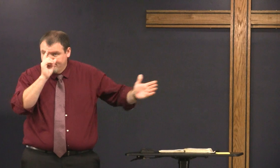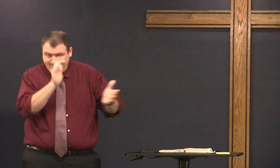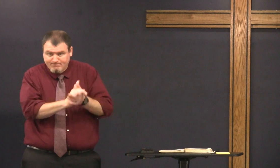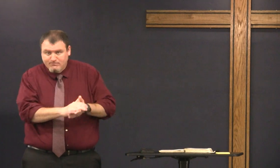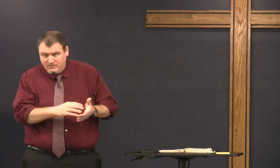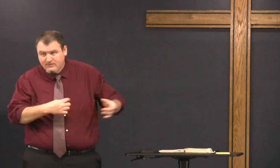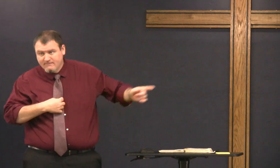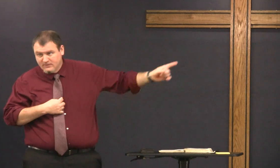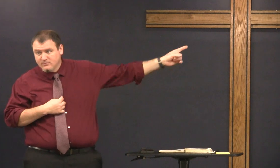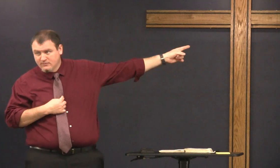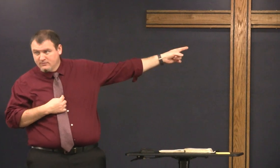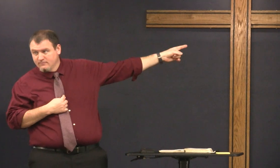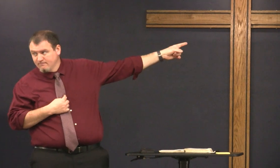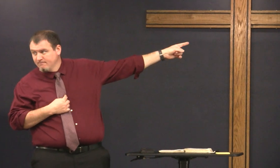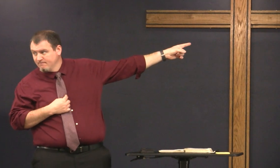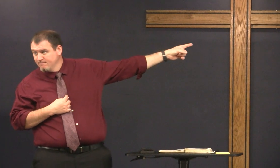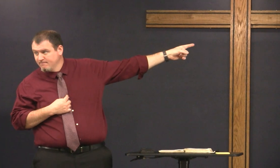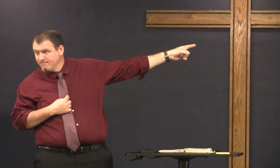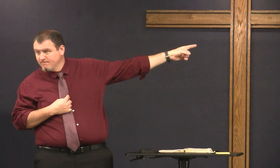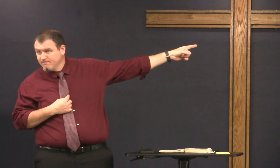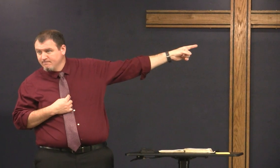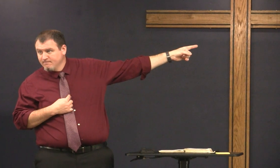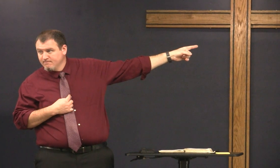Jesus says it I believe it